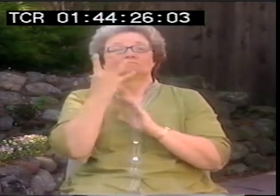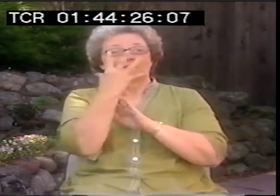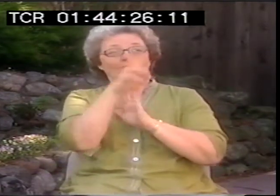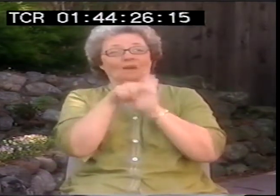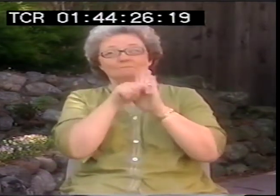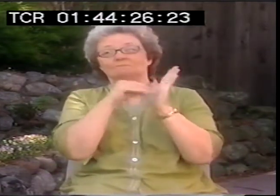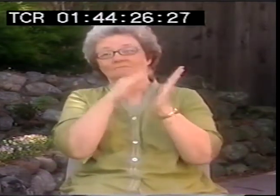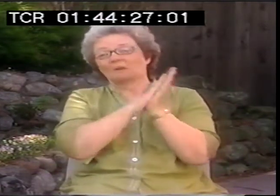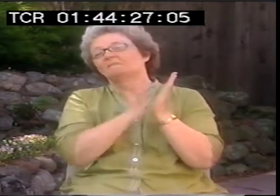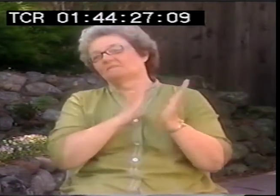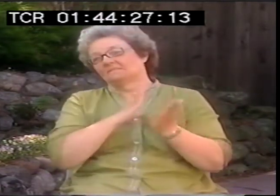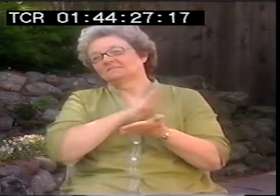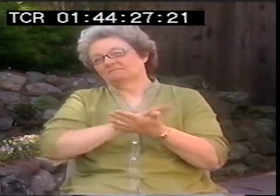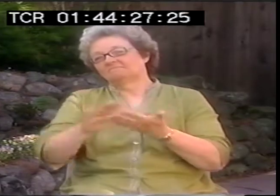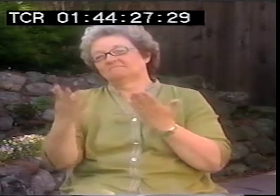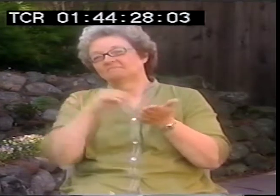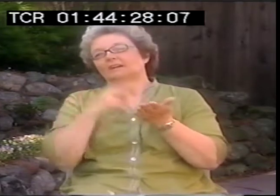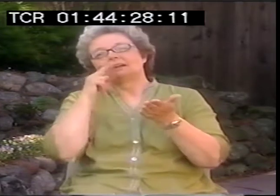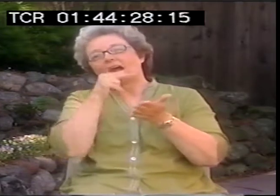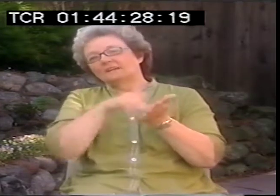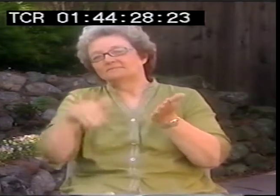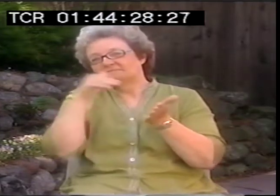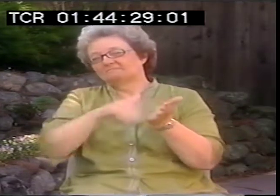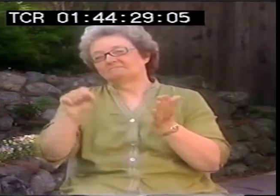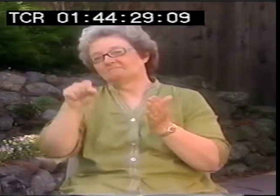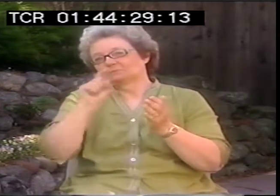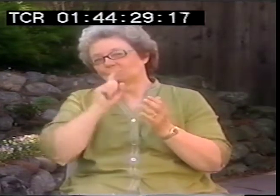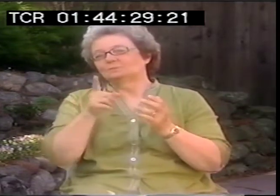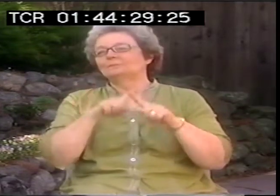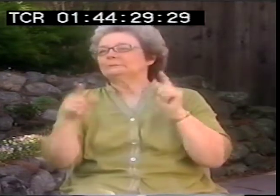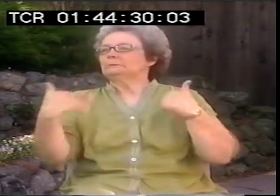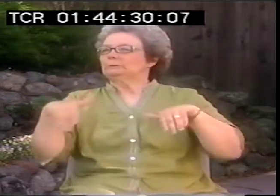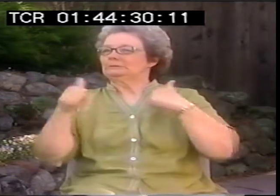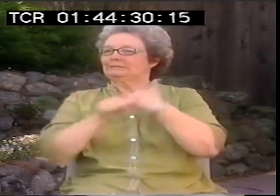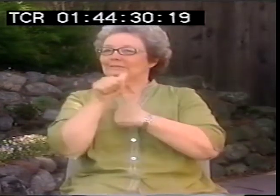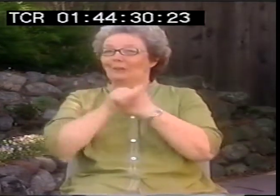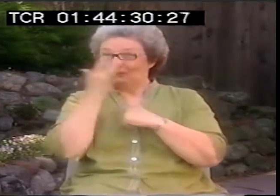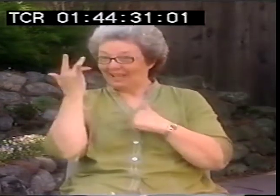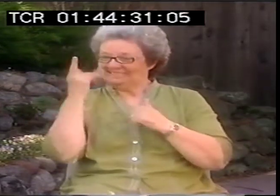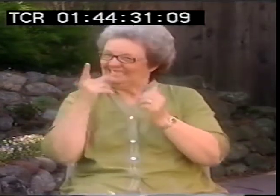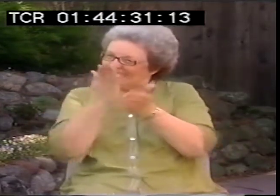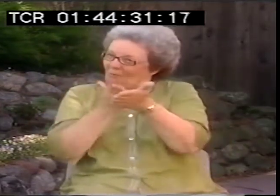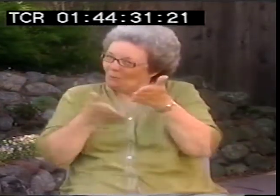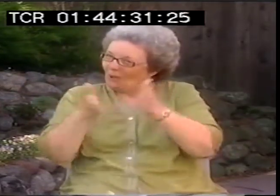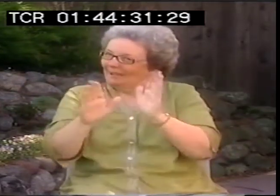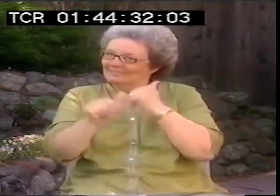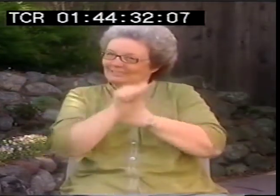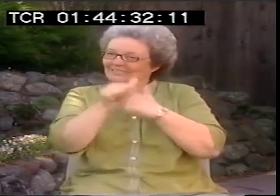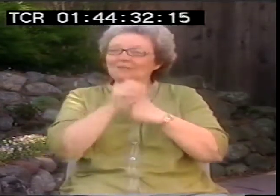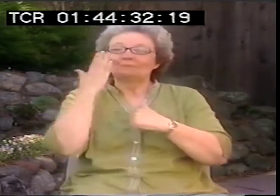It's nice to have video it's nice to have a way to document m so you can watch it again and again and again, but in some ways that's kind of dangerous,